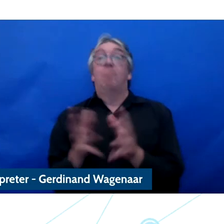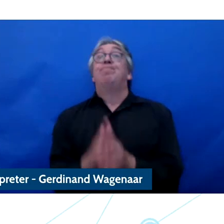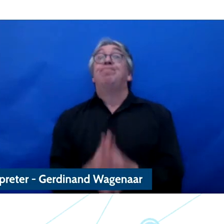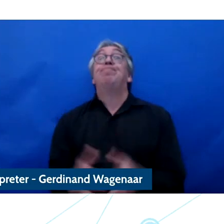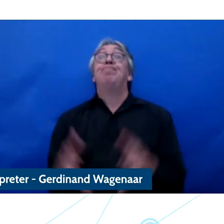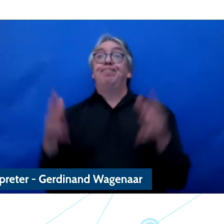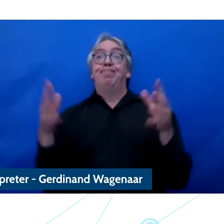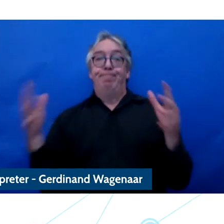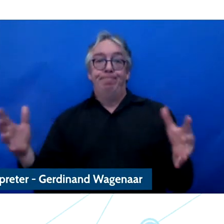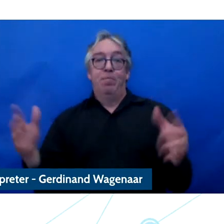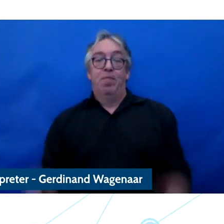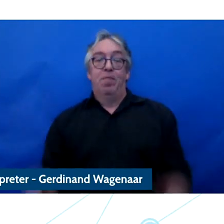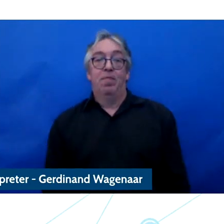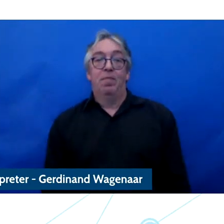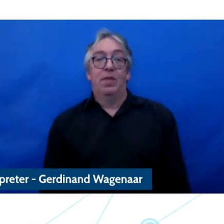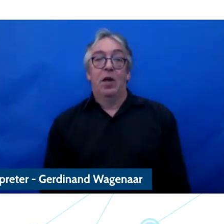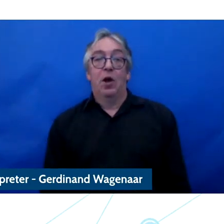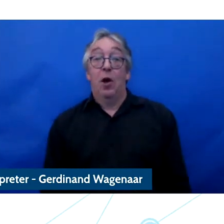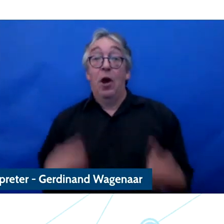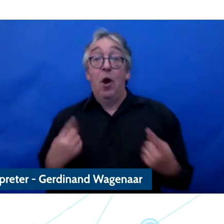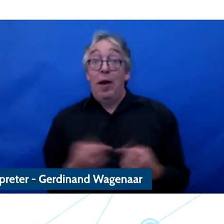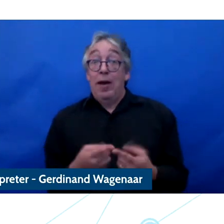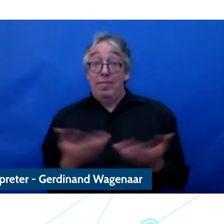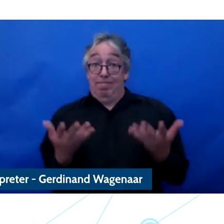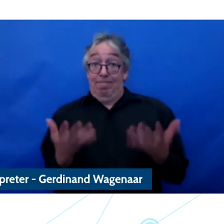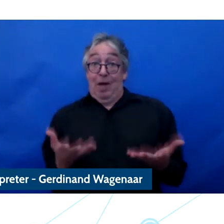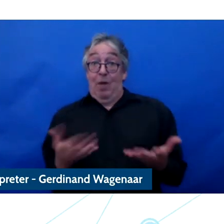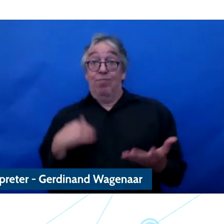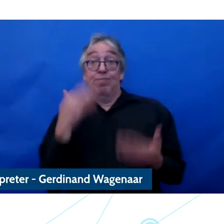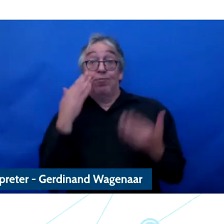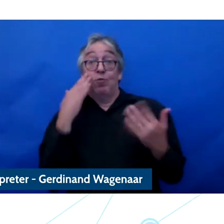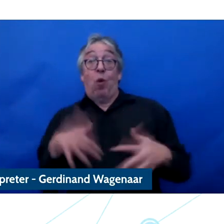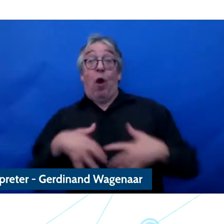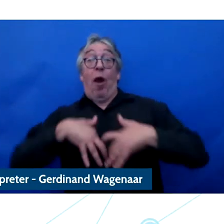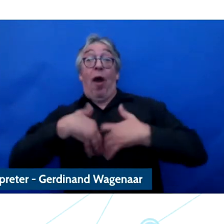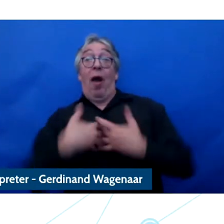of yet the regulations in place to protect our children from that and so